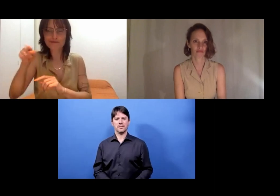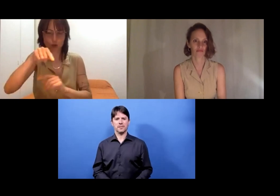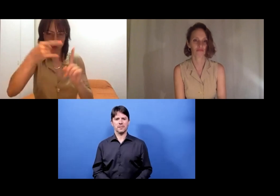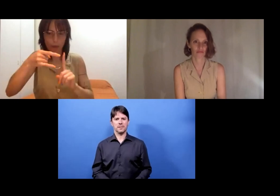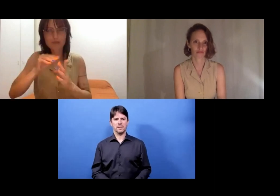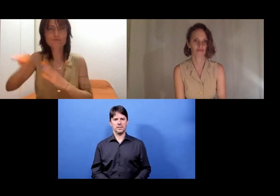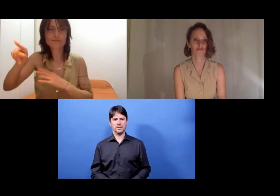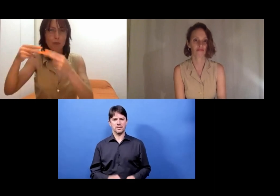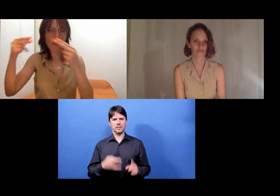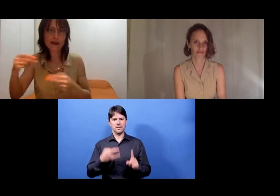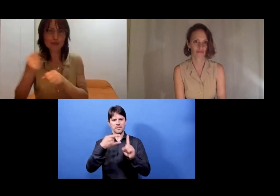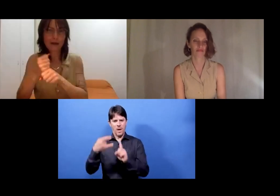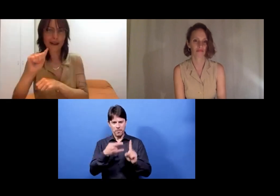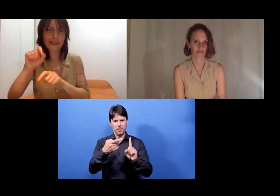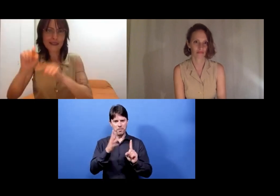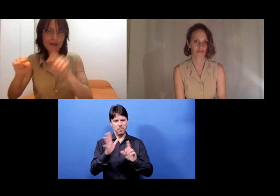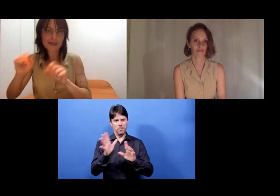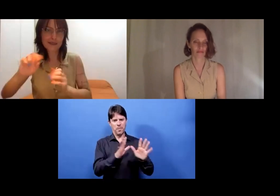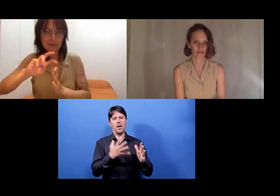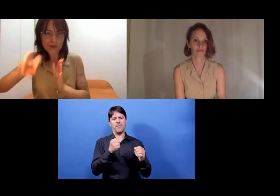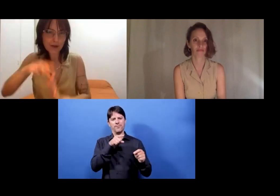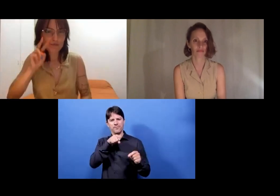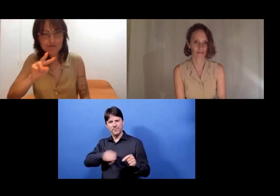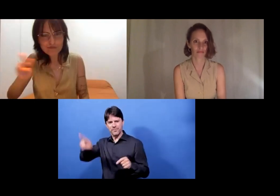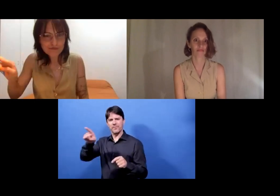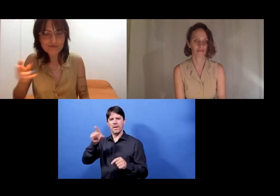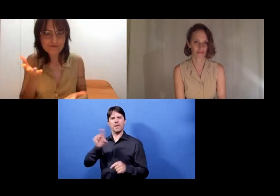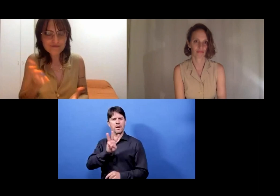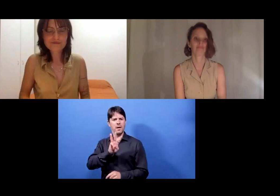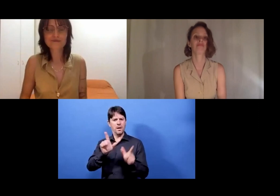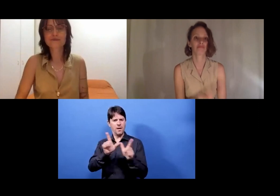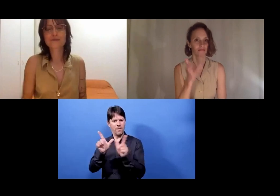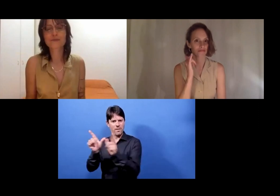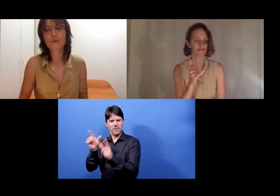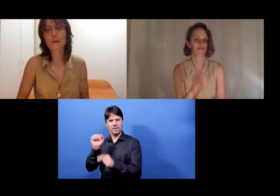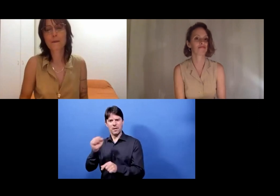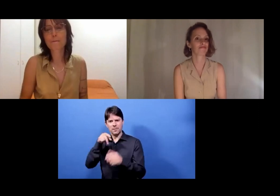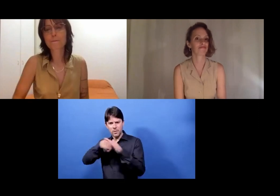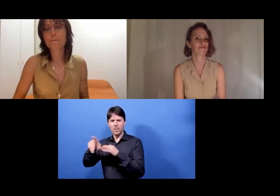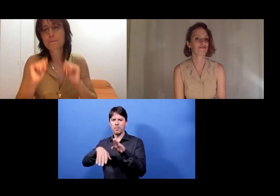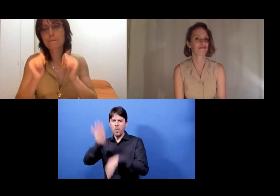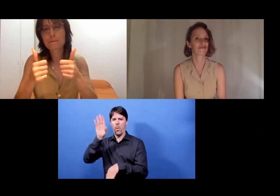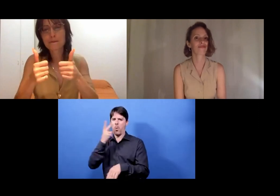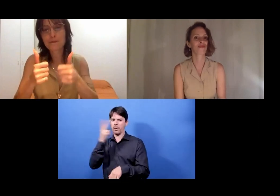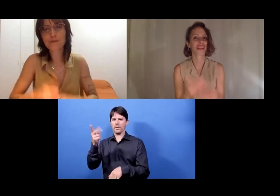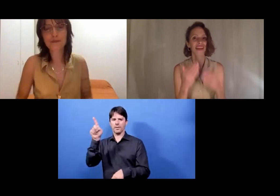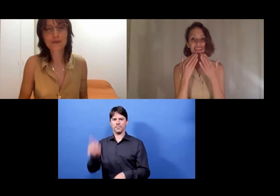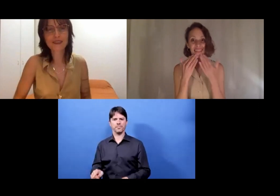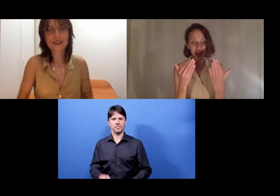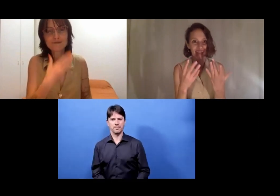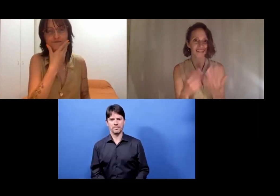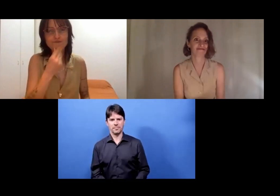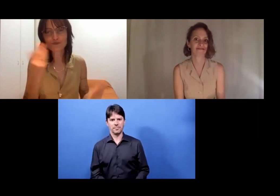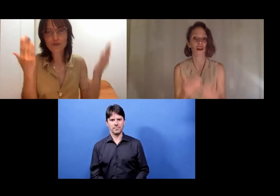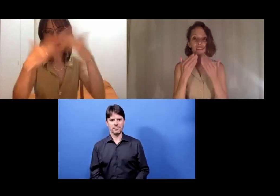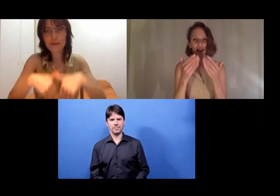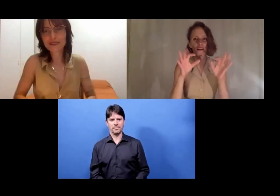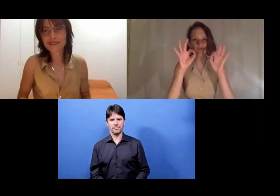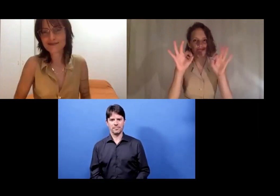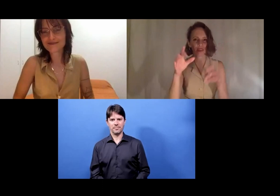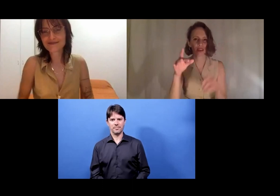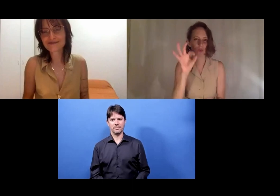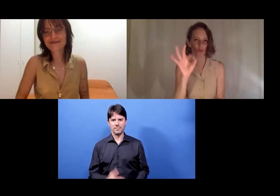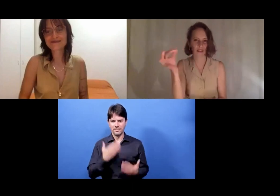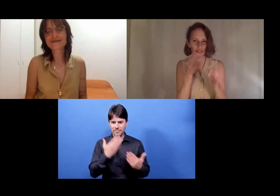And you can watch this session again on the website of Making a Difference in the future.